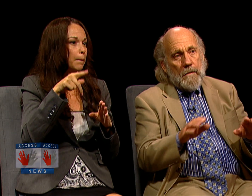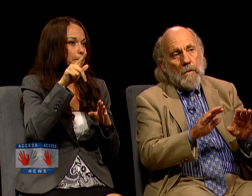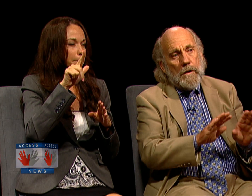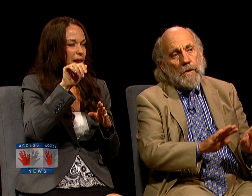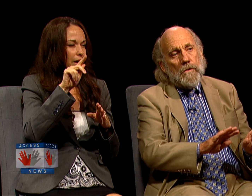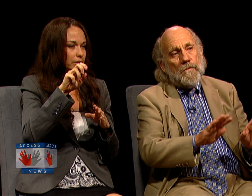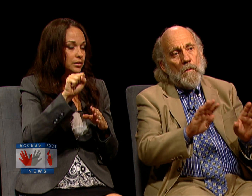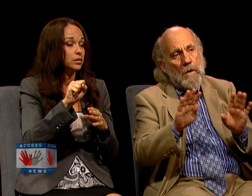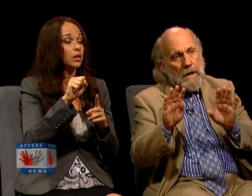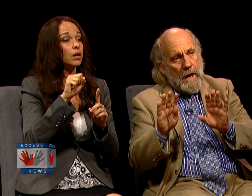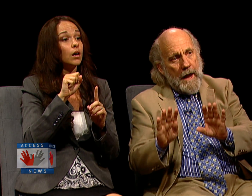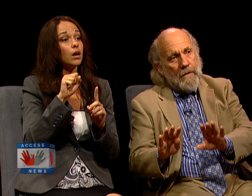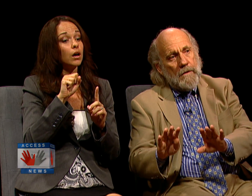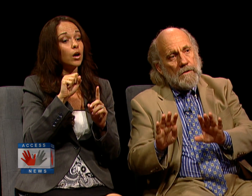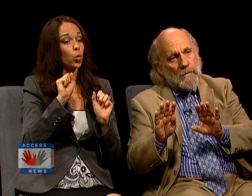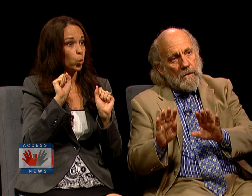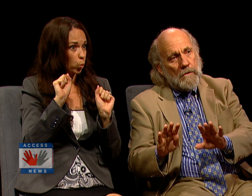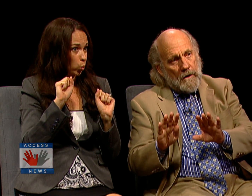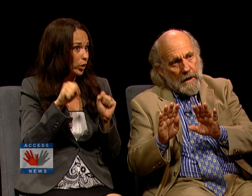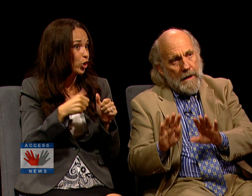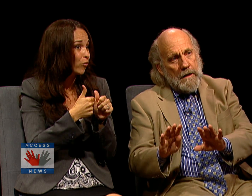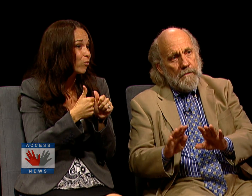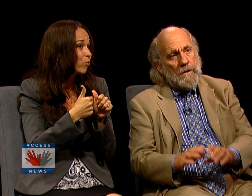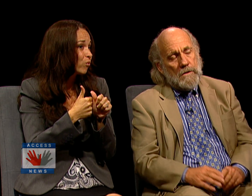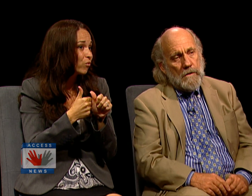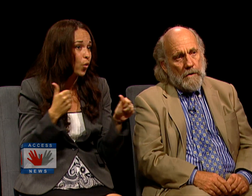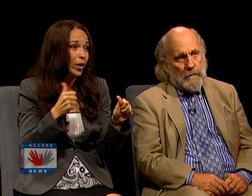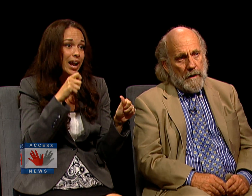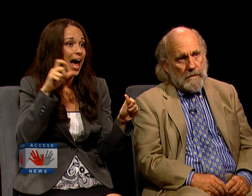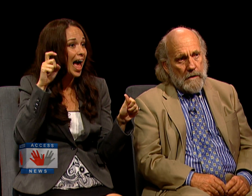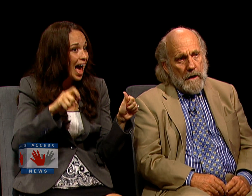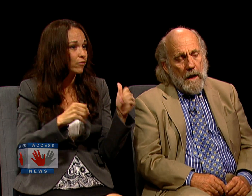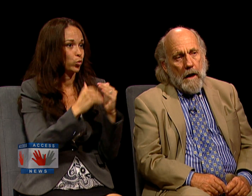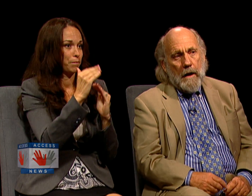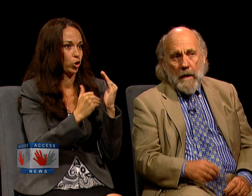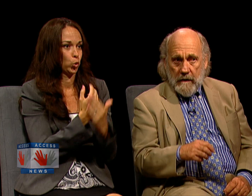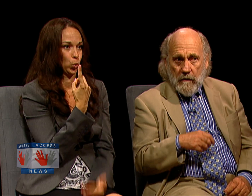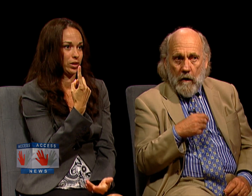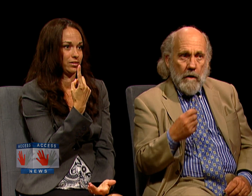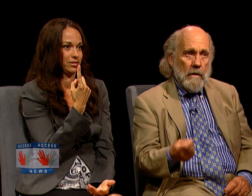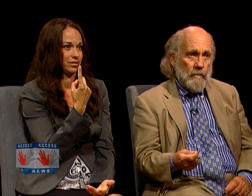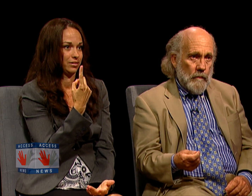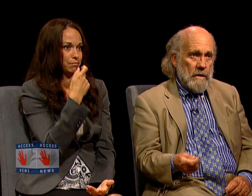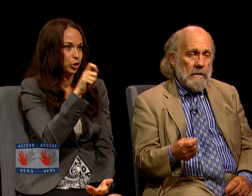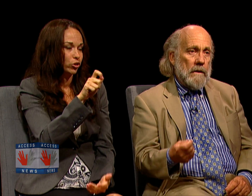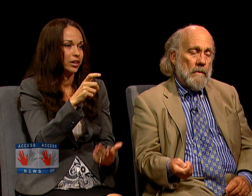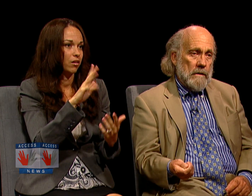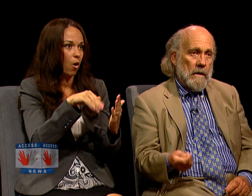THAT WE COULD AVOID HAVING TO BUILD ANY OF THESE NUCLEAR PLANTS. AND THAT'S ALL RECENTLY BEEN DONE